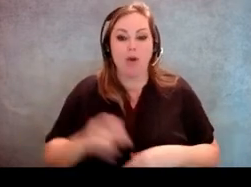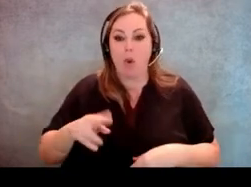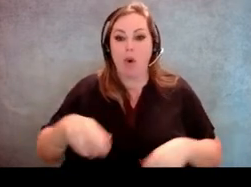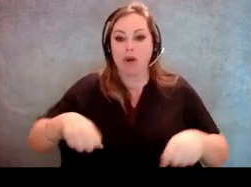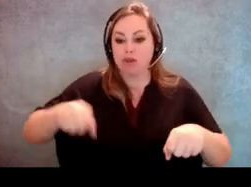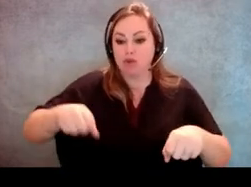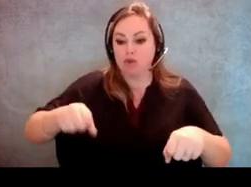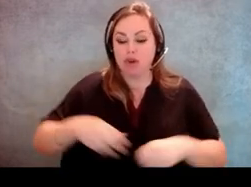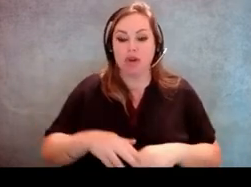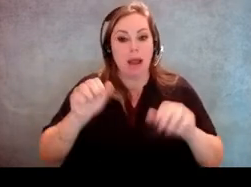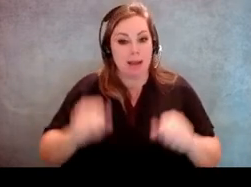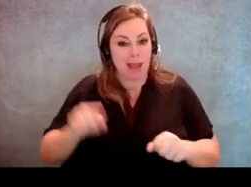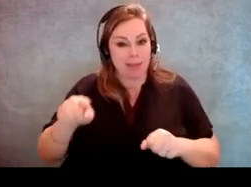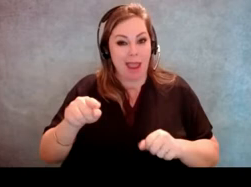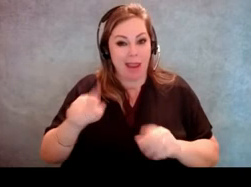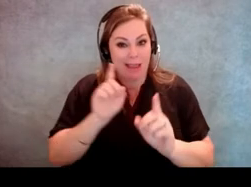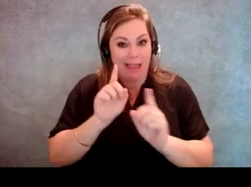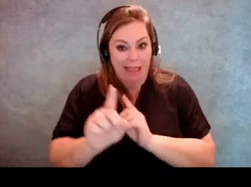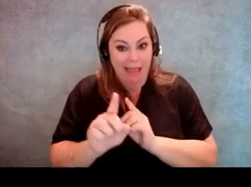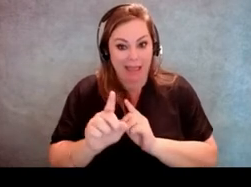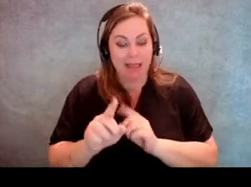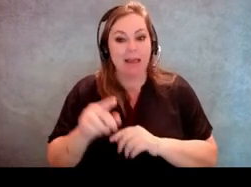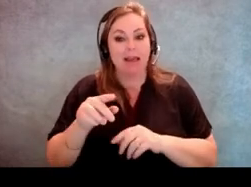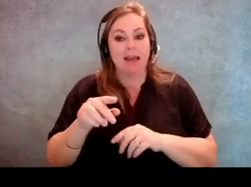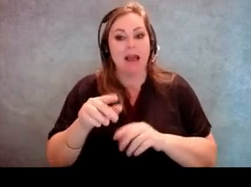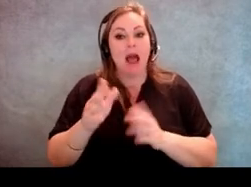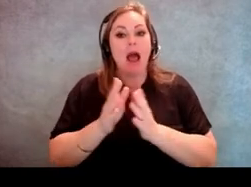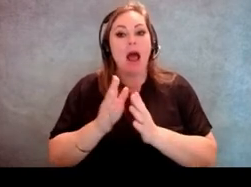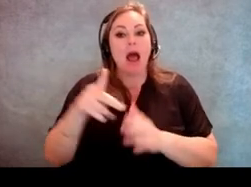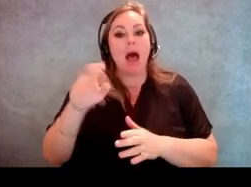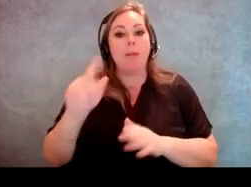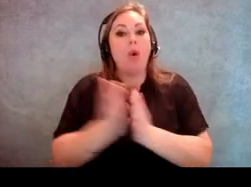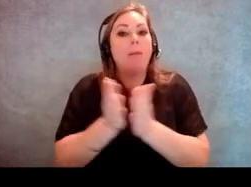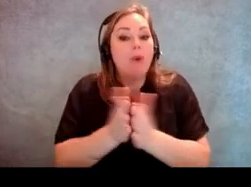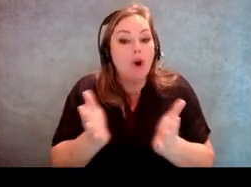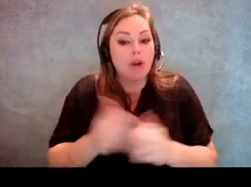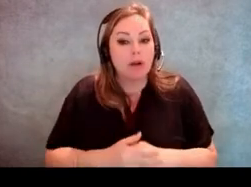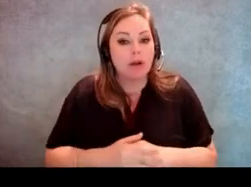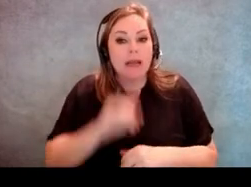can they access the poll book? Is it close enough to the edge